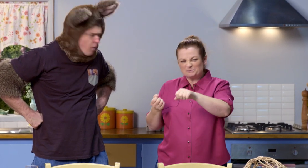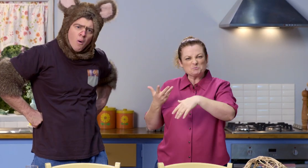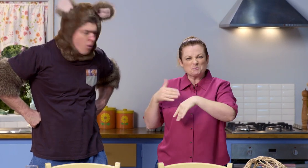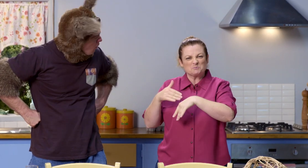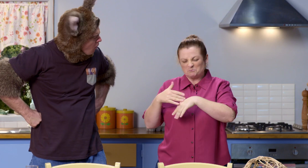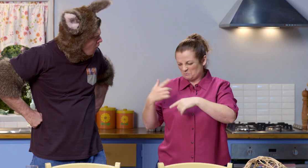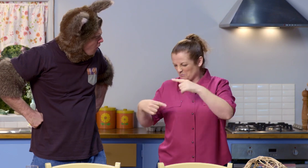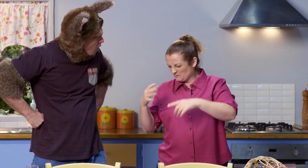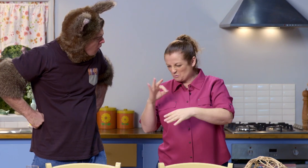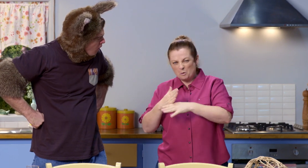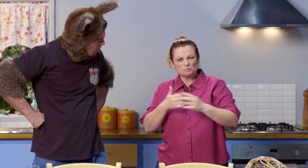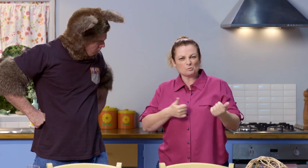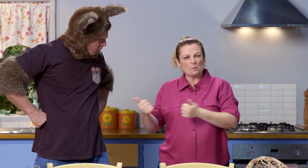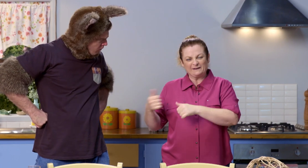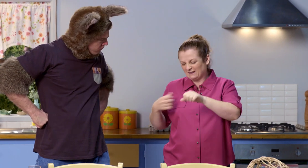And I haven't ridden it for such a long time.